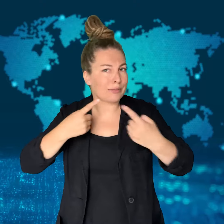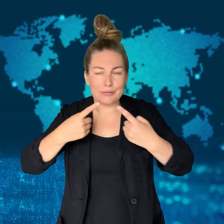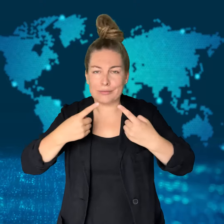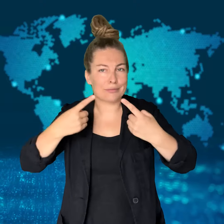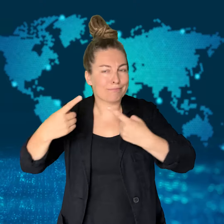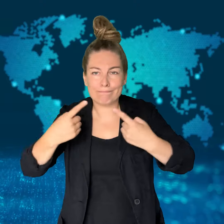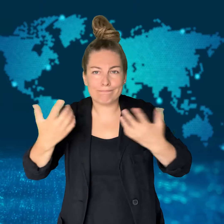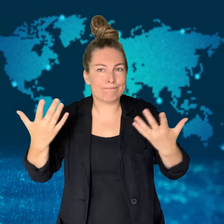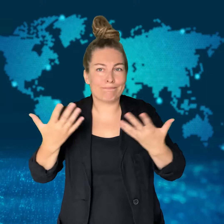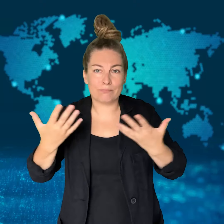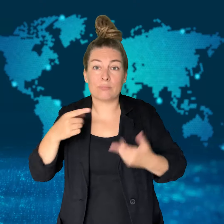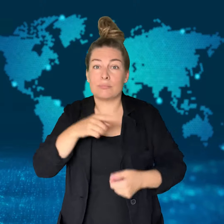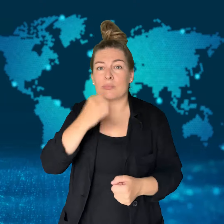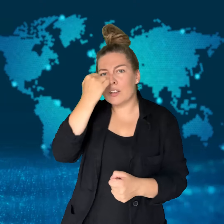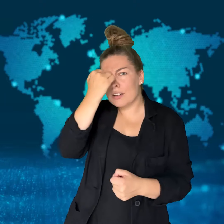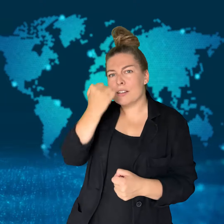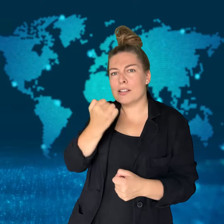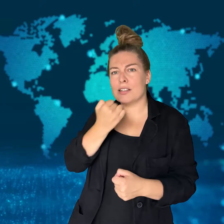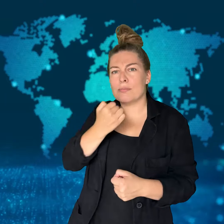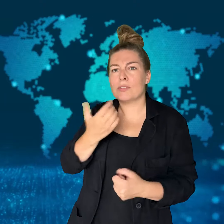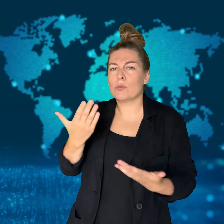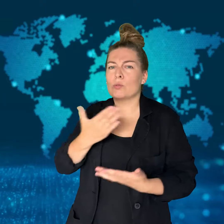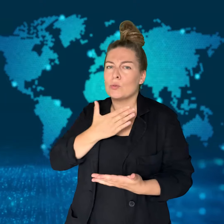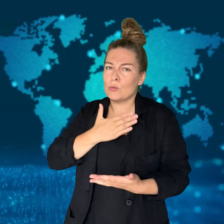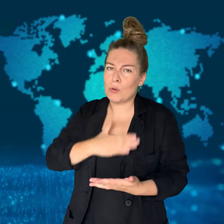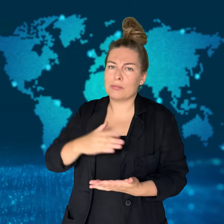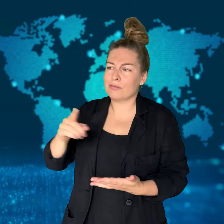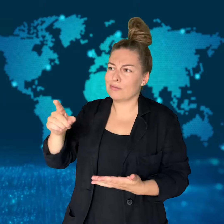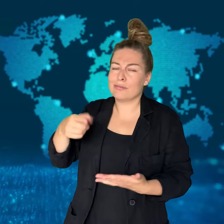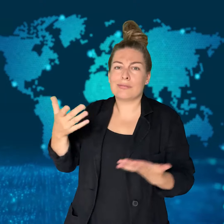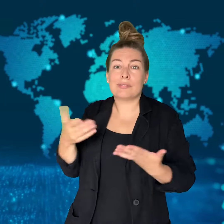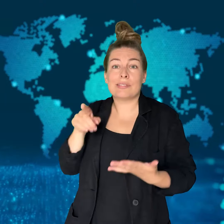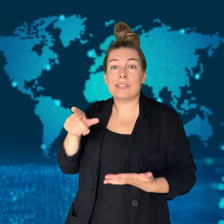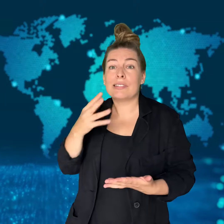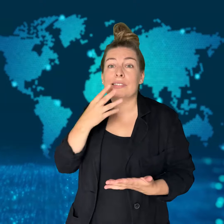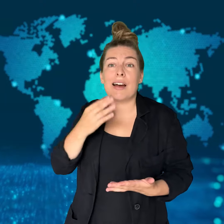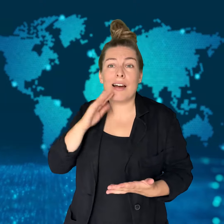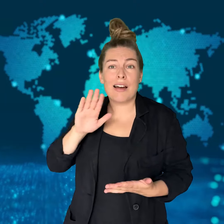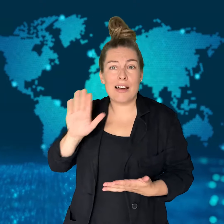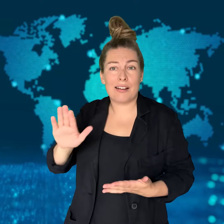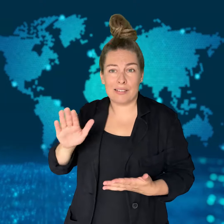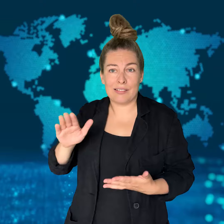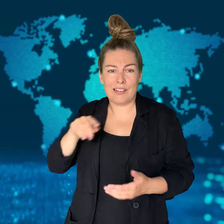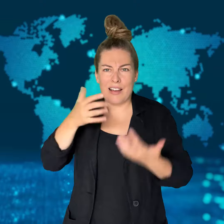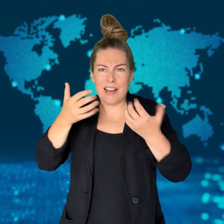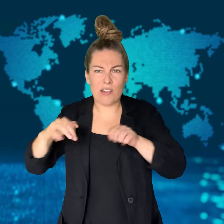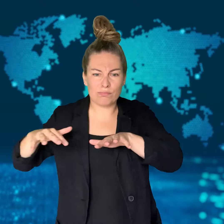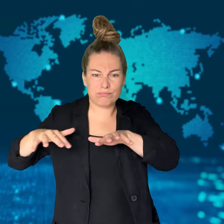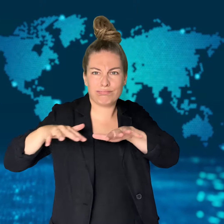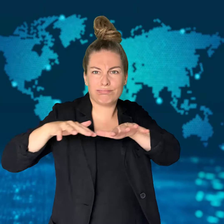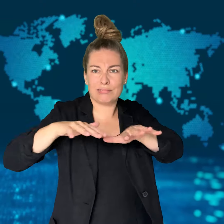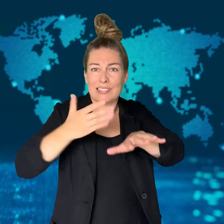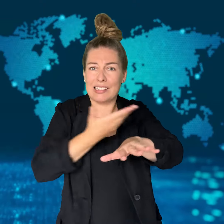Ceasefire negotiations between Hamas and Israel have continued to